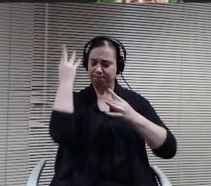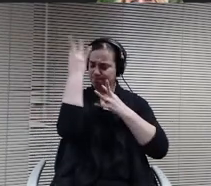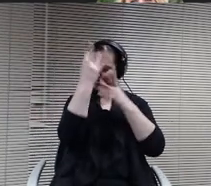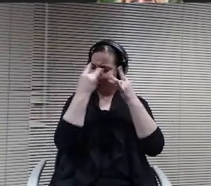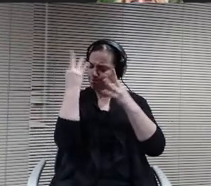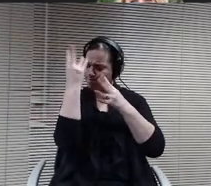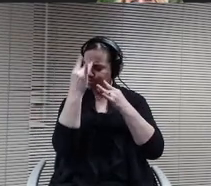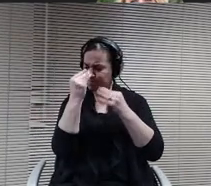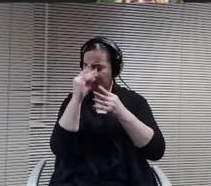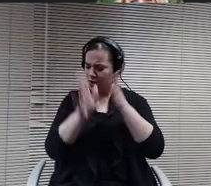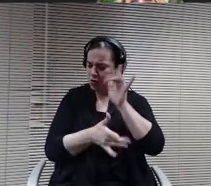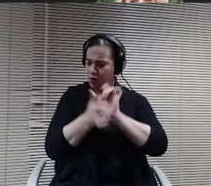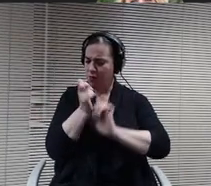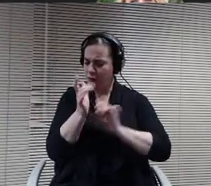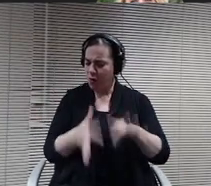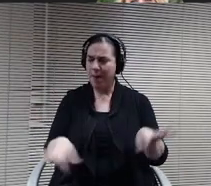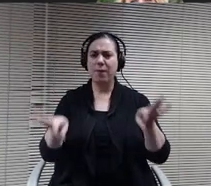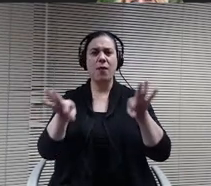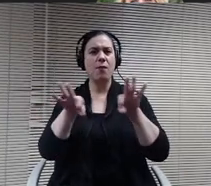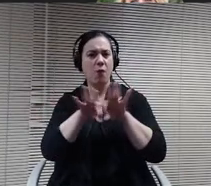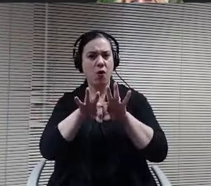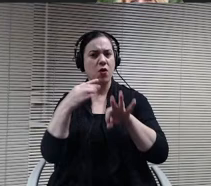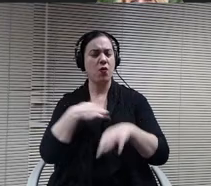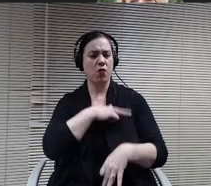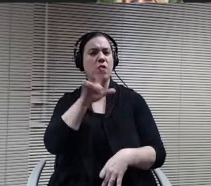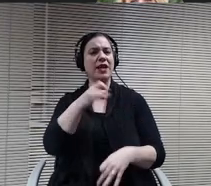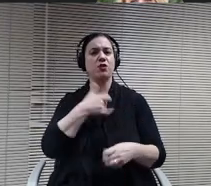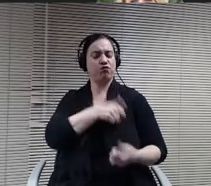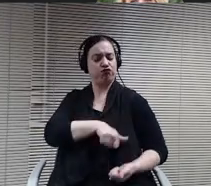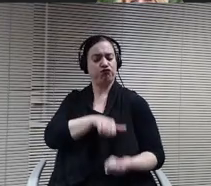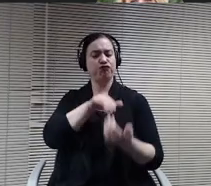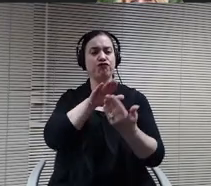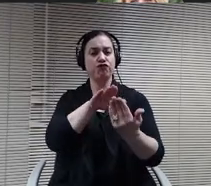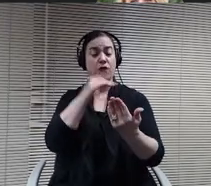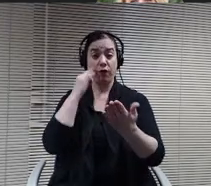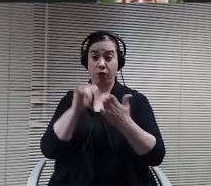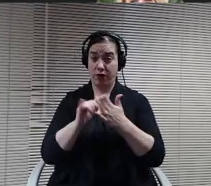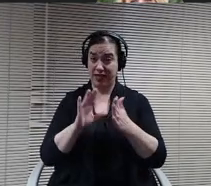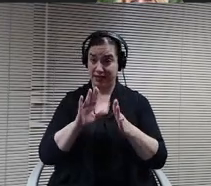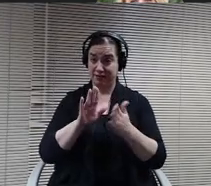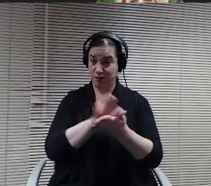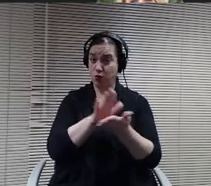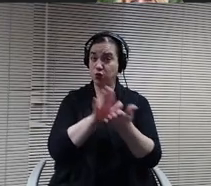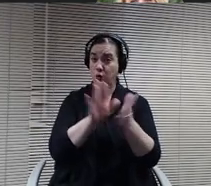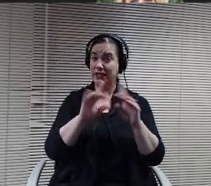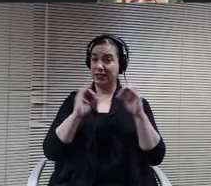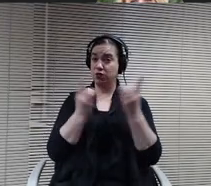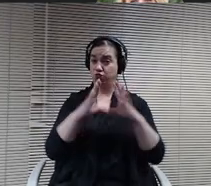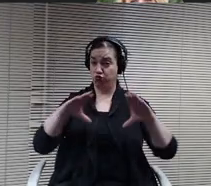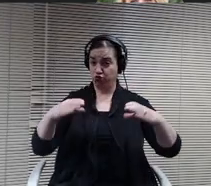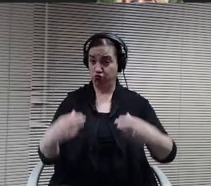as a district. And then I would say, working collaboratively with all of US board members to make sure that he is getting